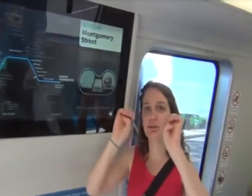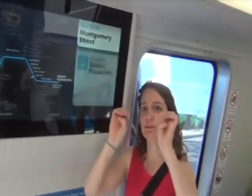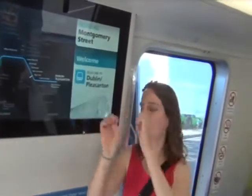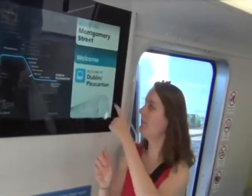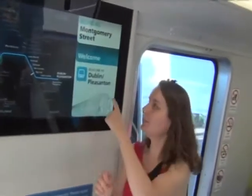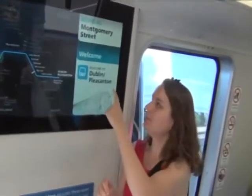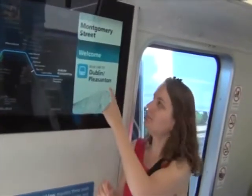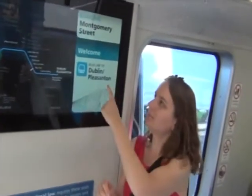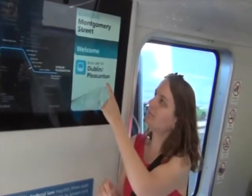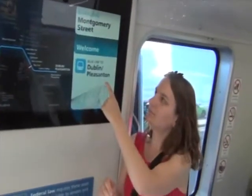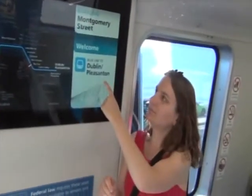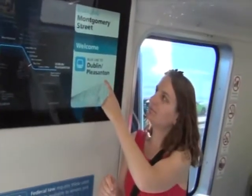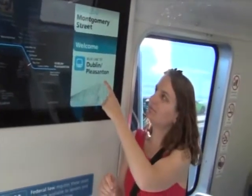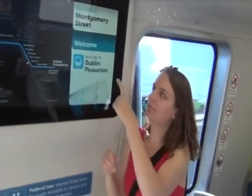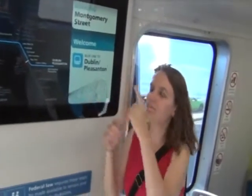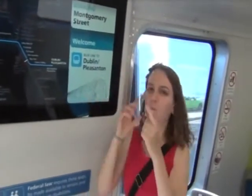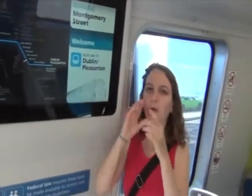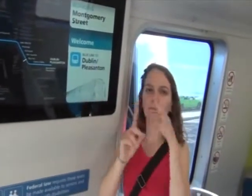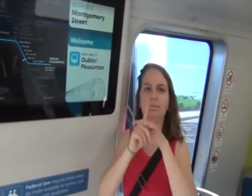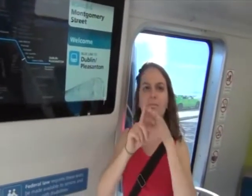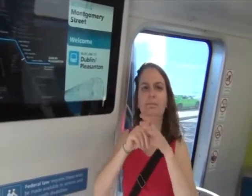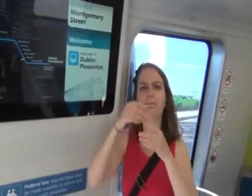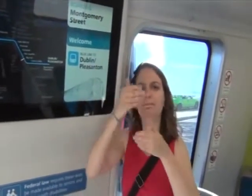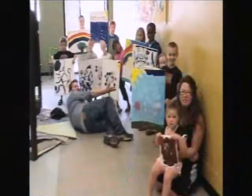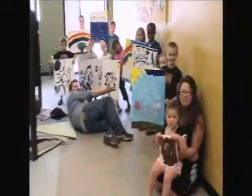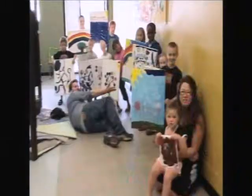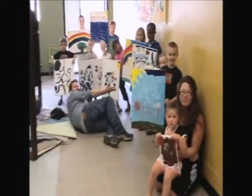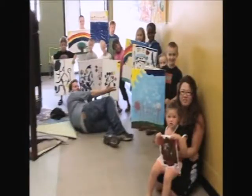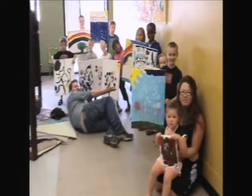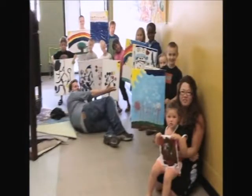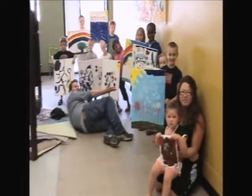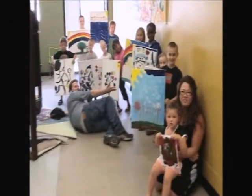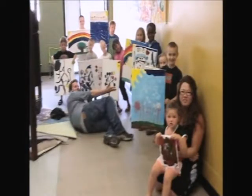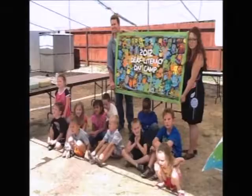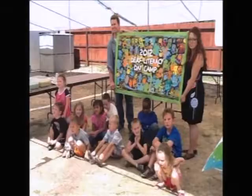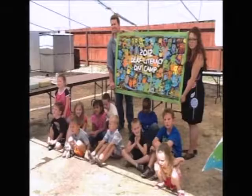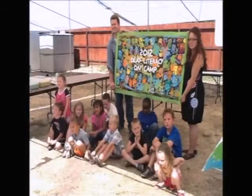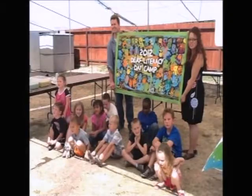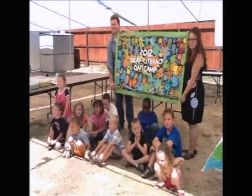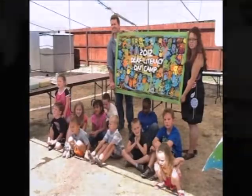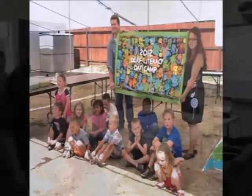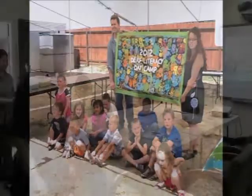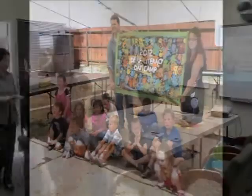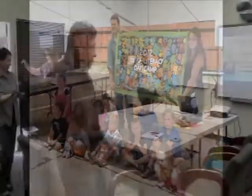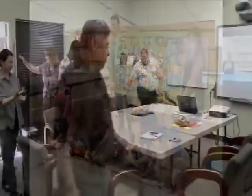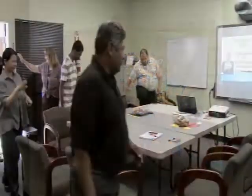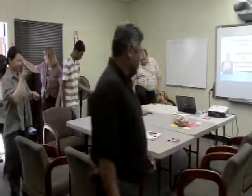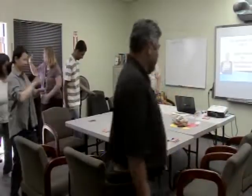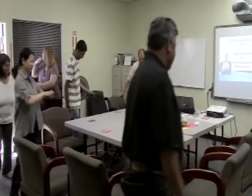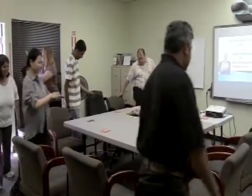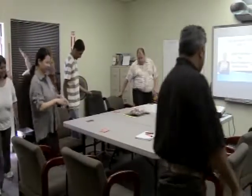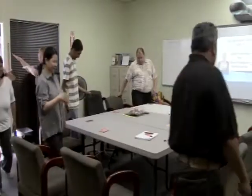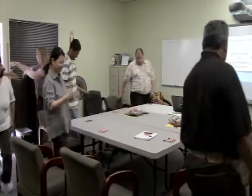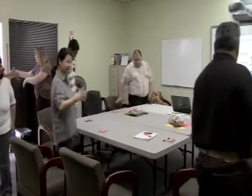Reporter: DCARA offers a wide range of services from Advocacy and Peer Counseling